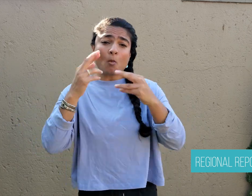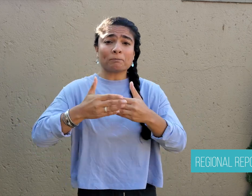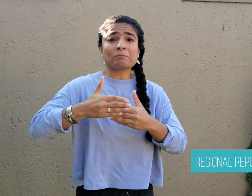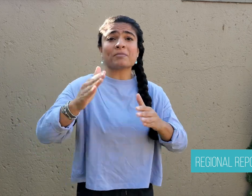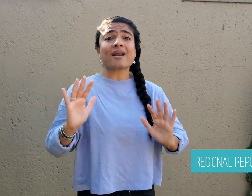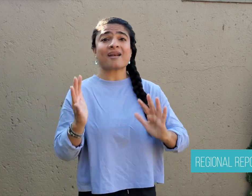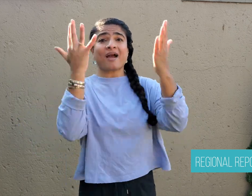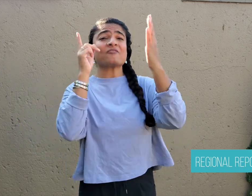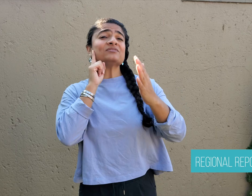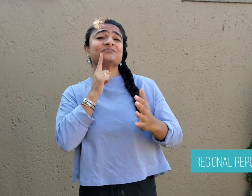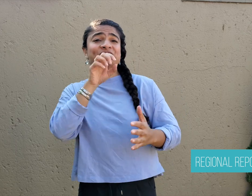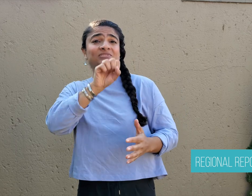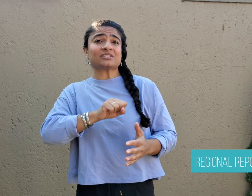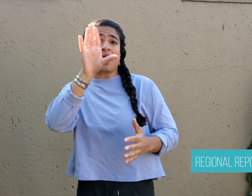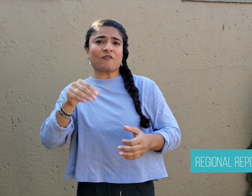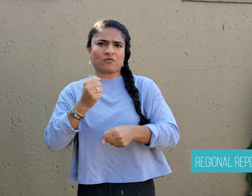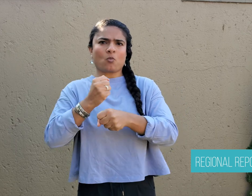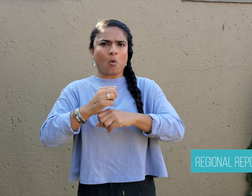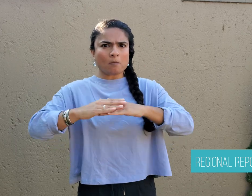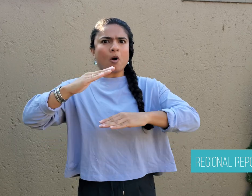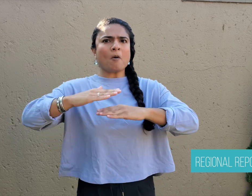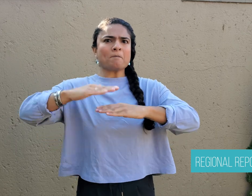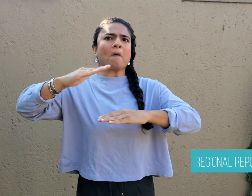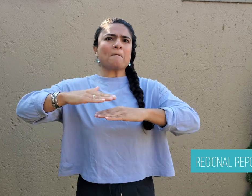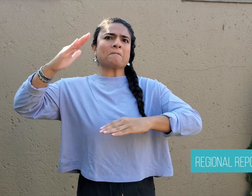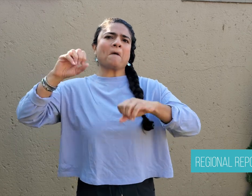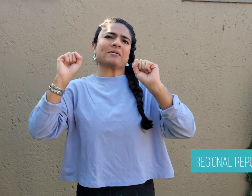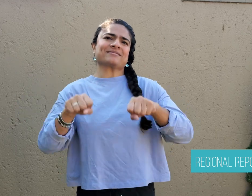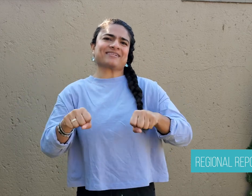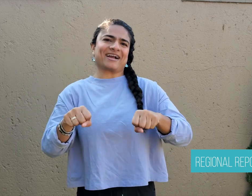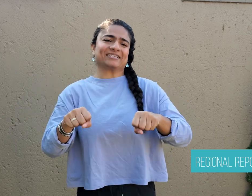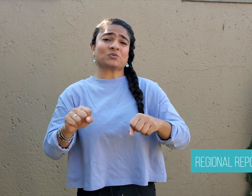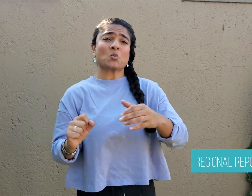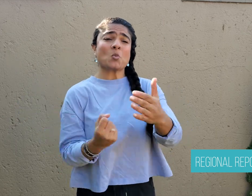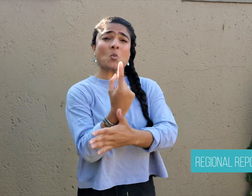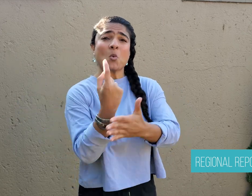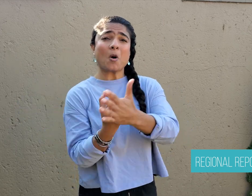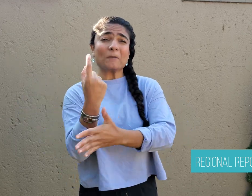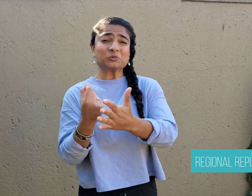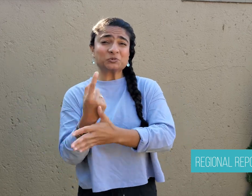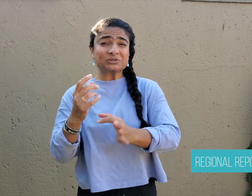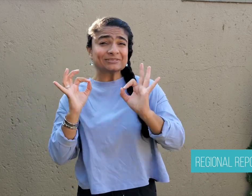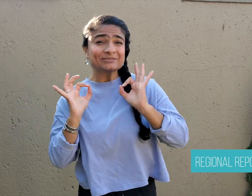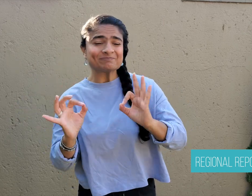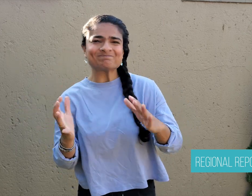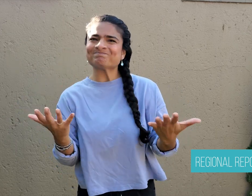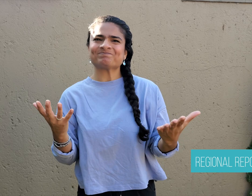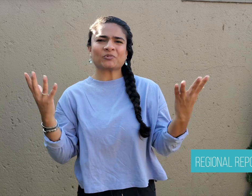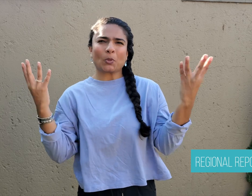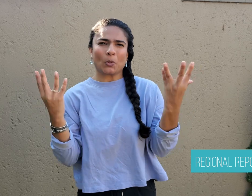to provide them with opportunities so that